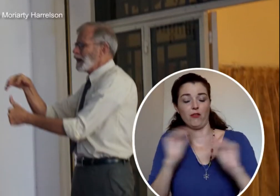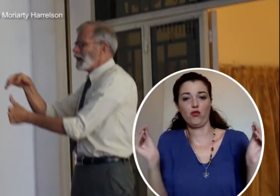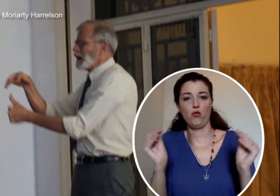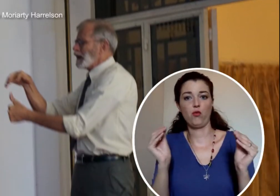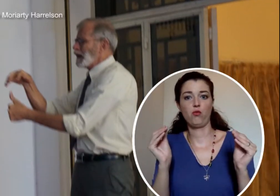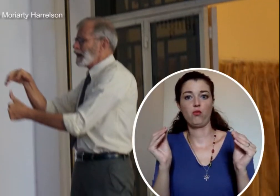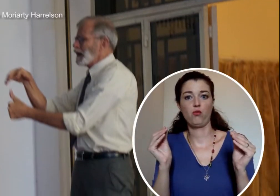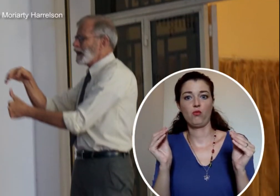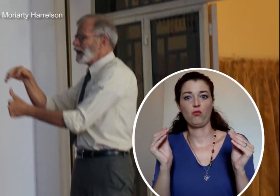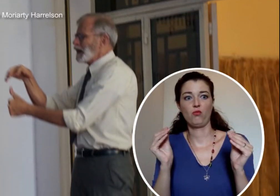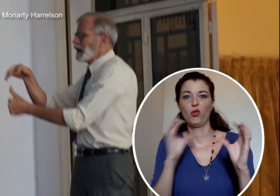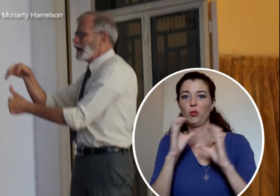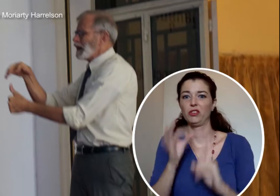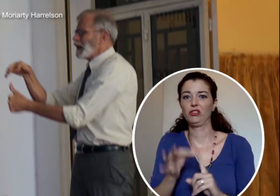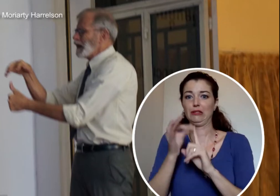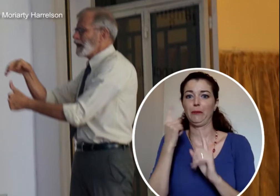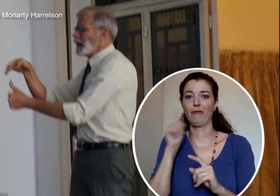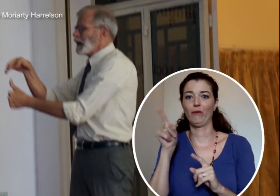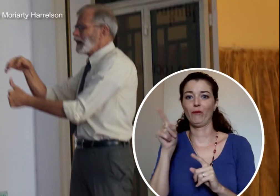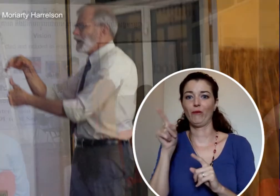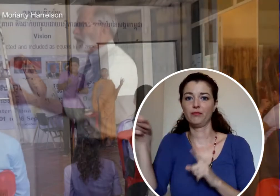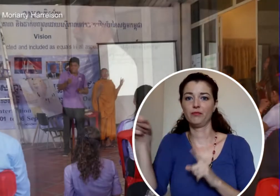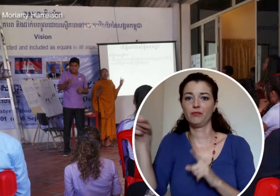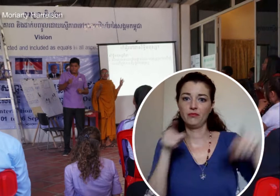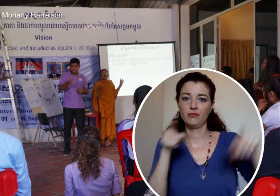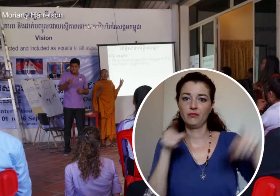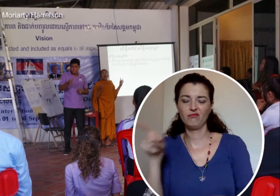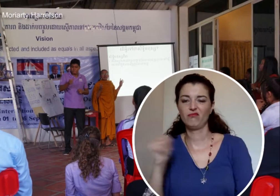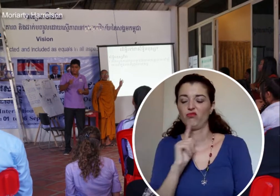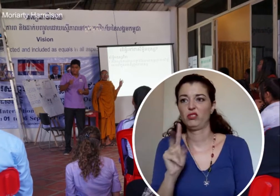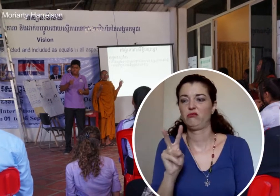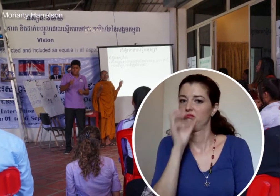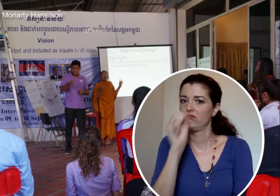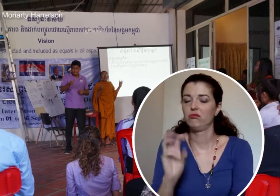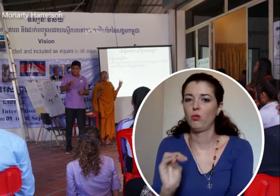really have no other form of communication except to just point at things.”